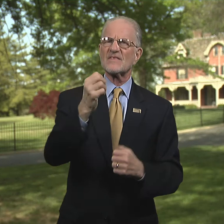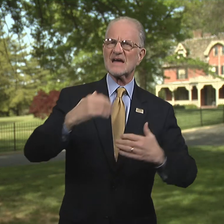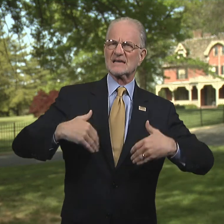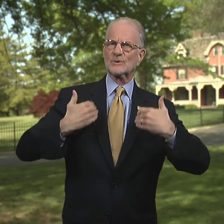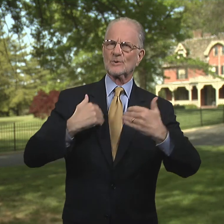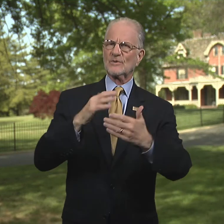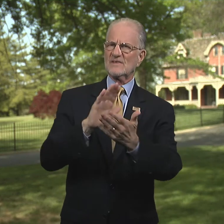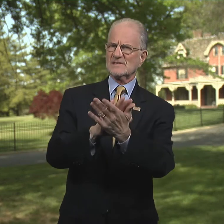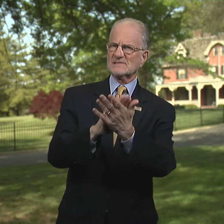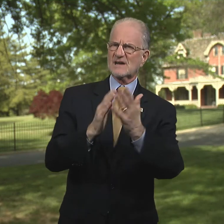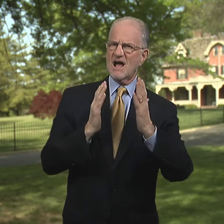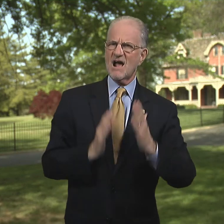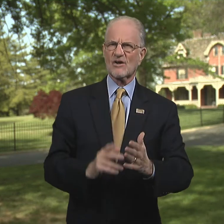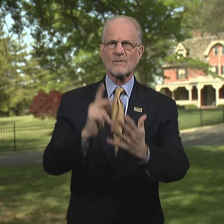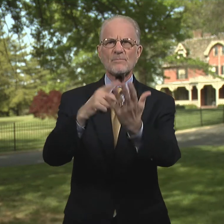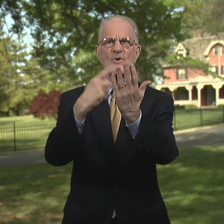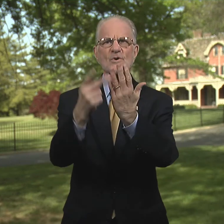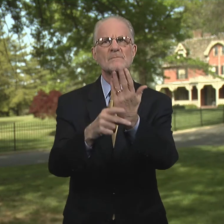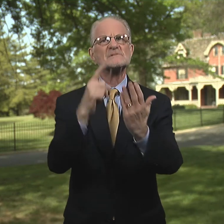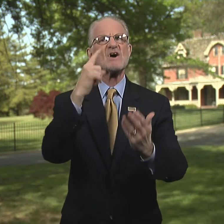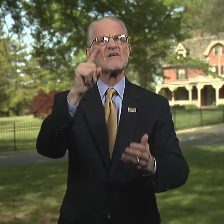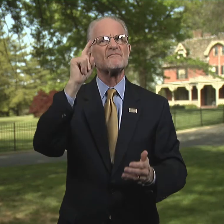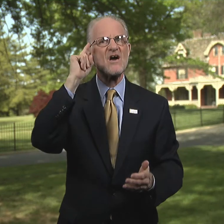The Youth Scholars Programs are for deaf and hard of hearing